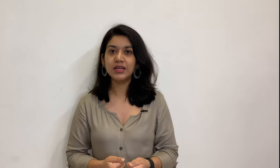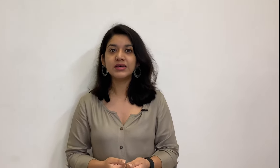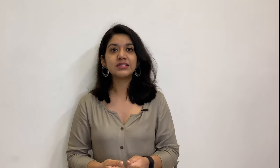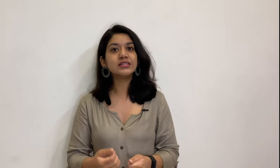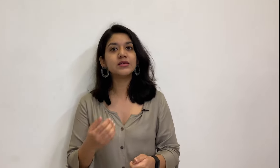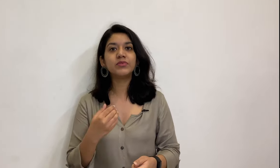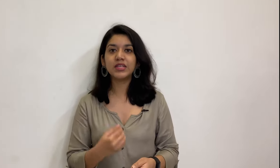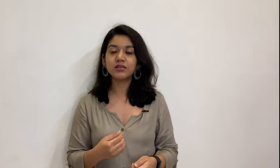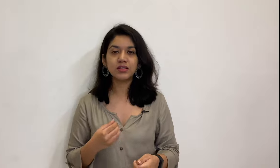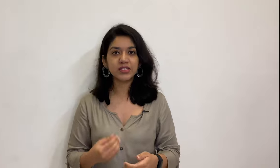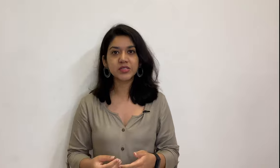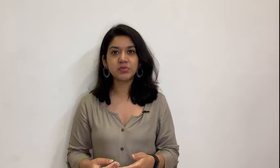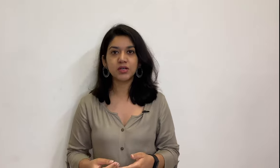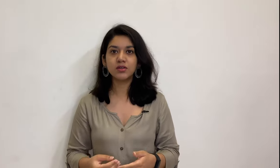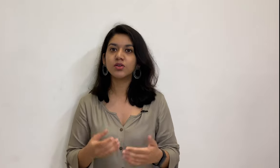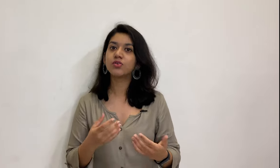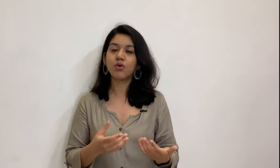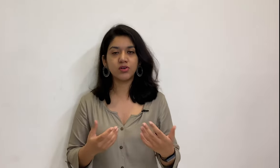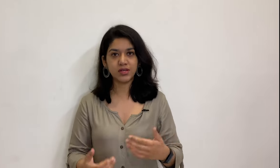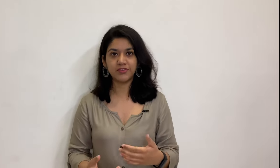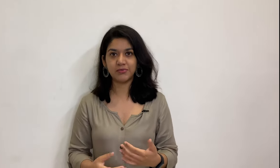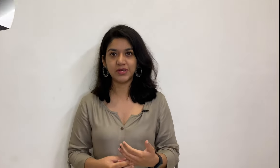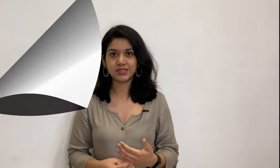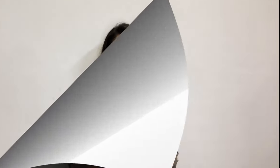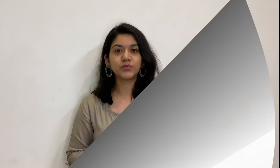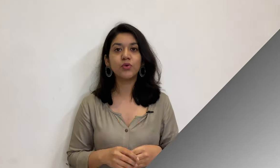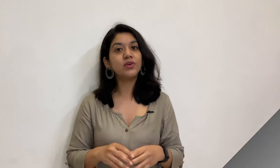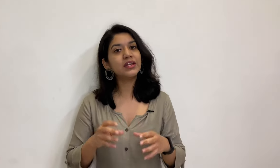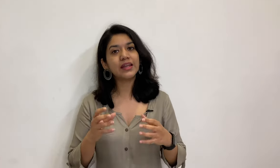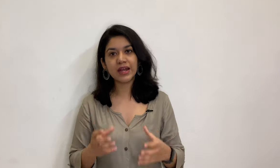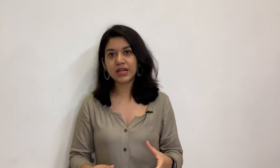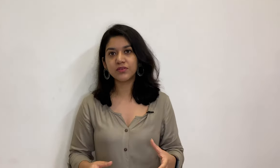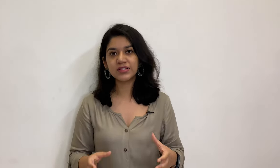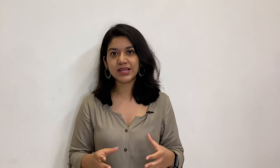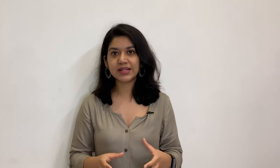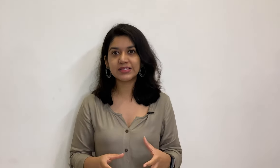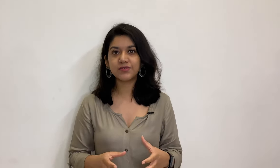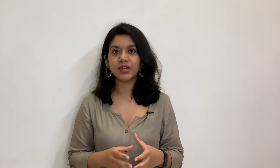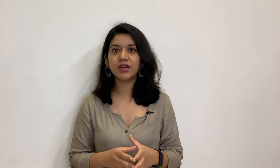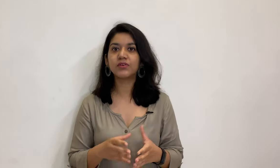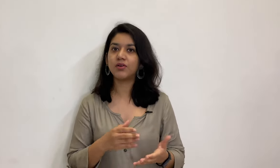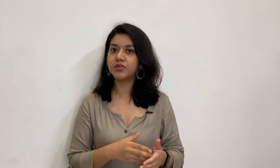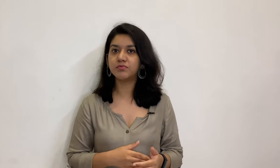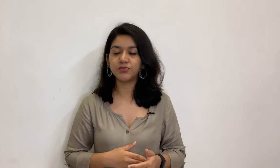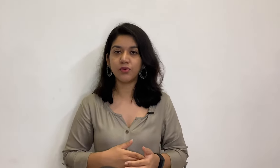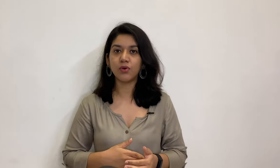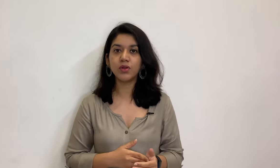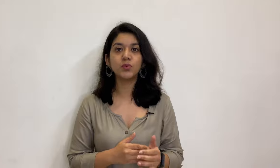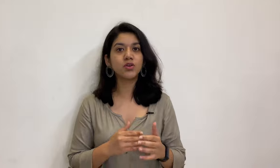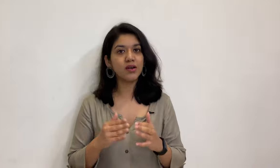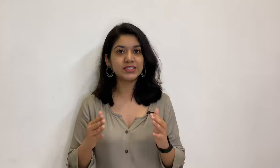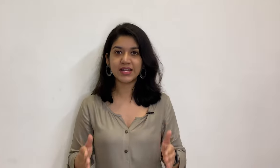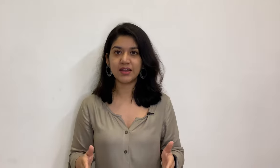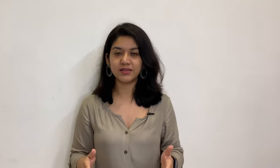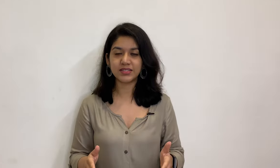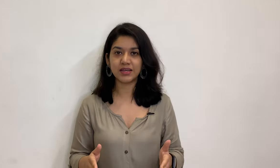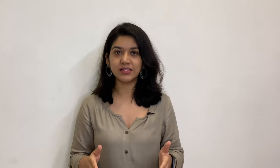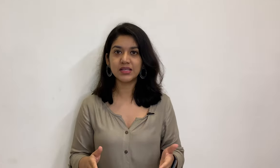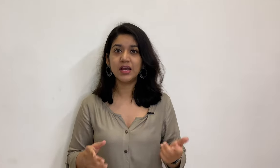Since, I'm neither an expert nor a deaf person. Only 19 of the signs that we have covered before were not standard signs.